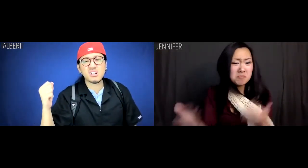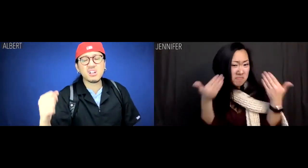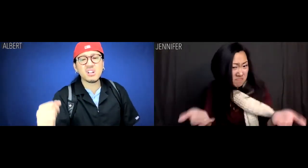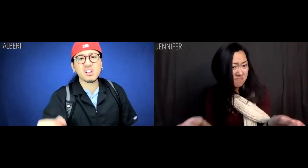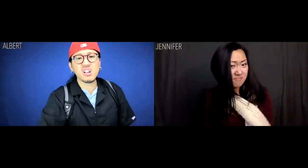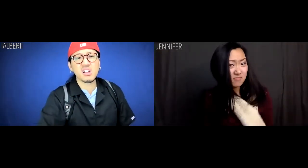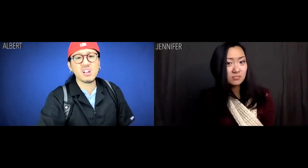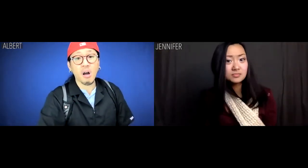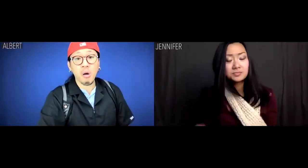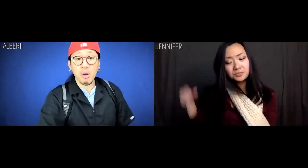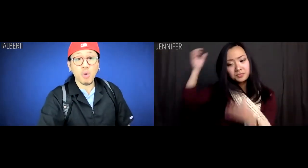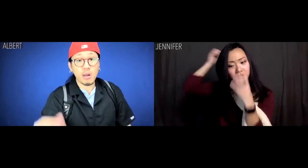Jennifer: Why not.